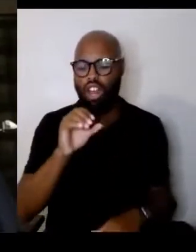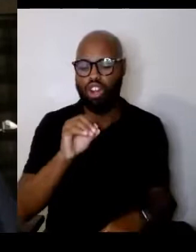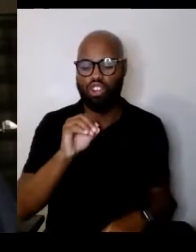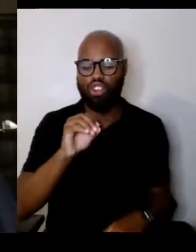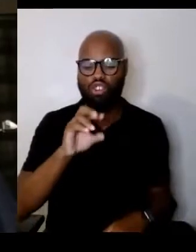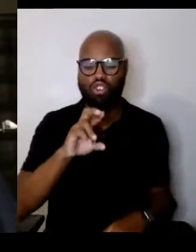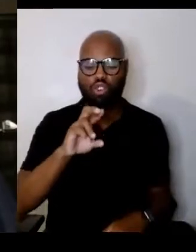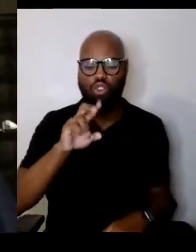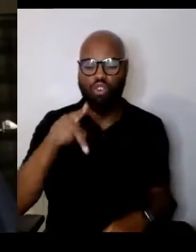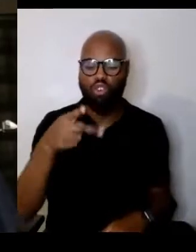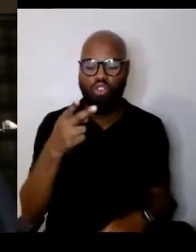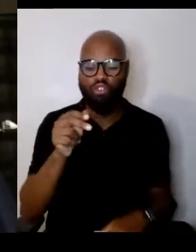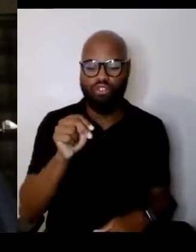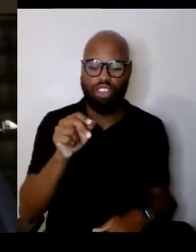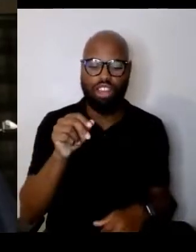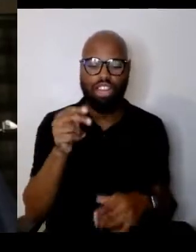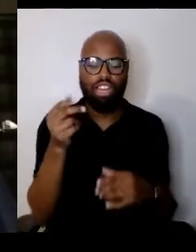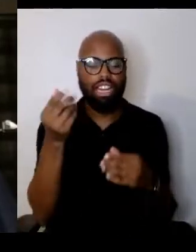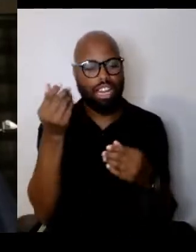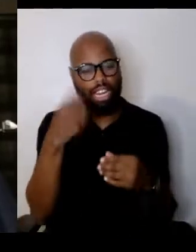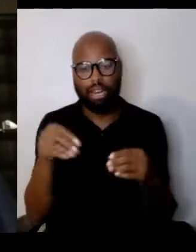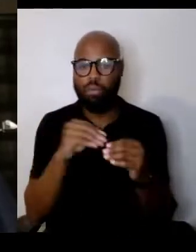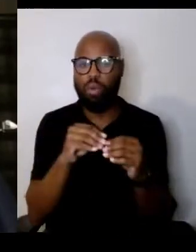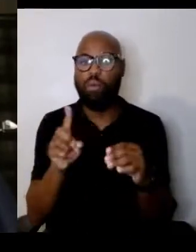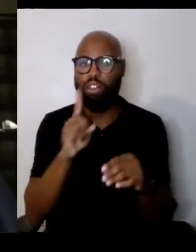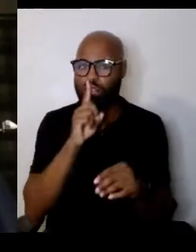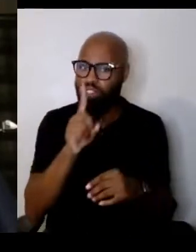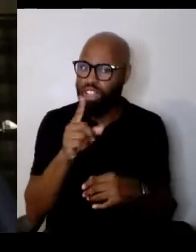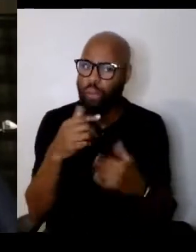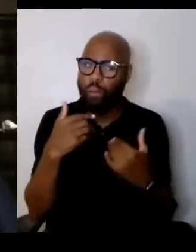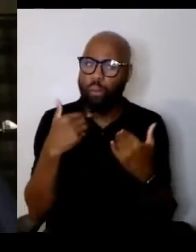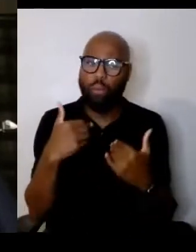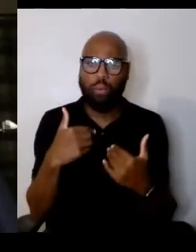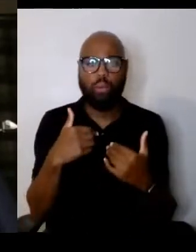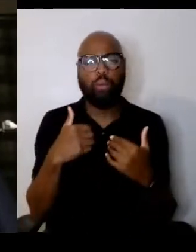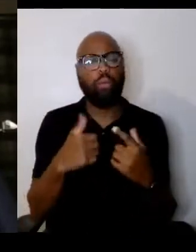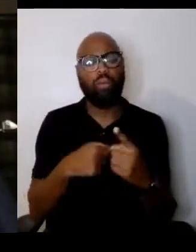but that really affected her throughout her life